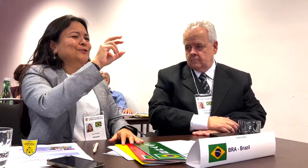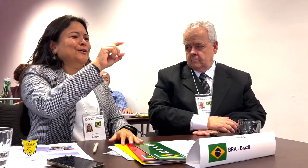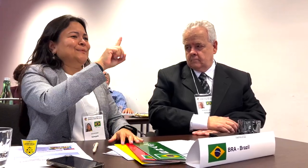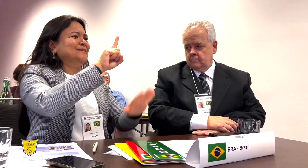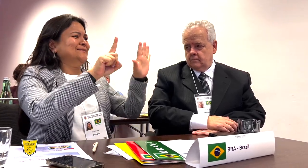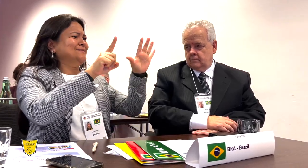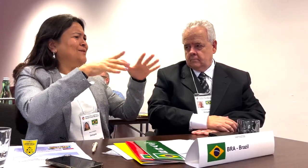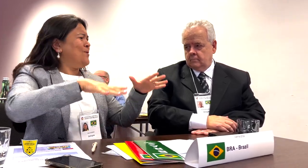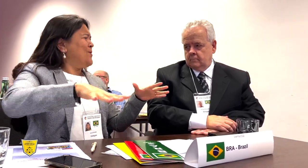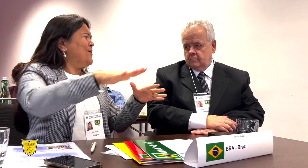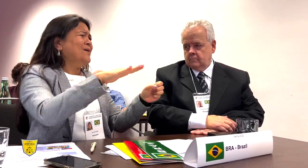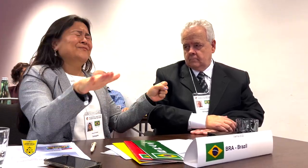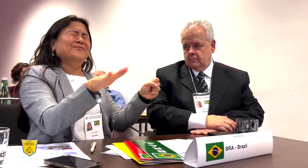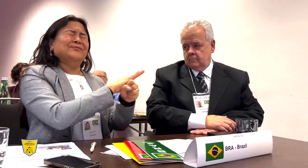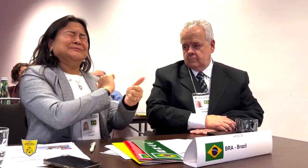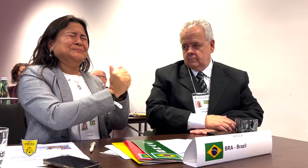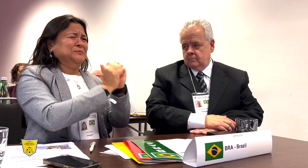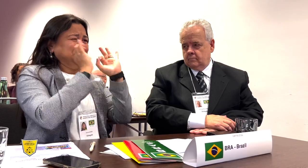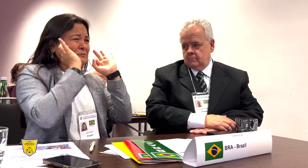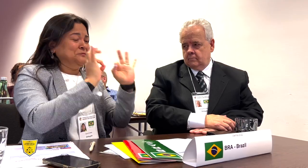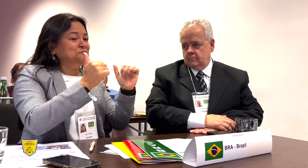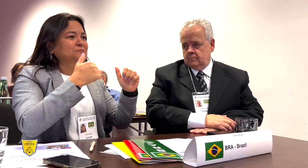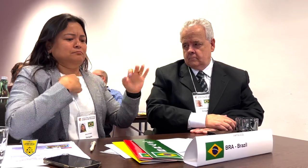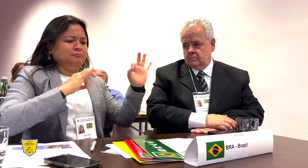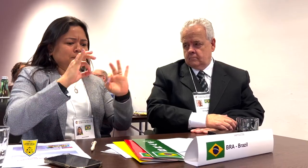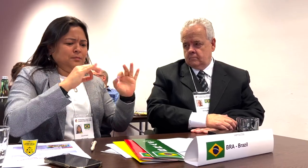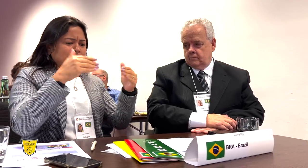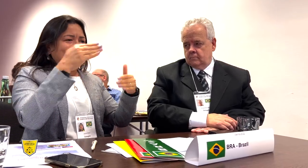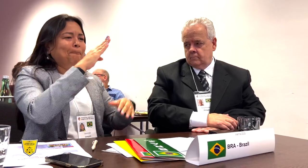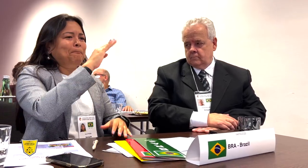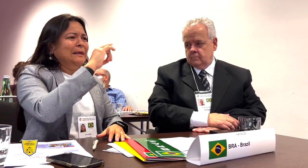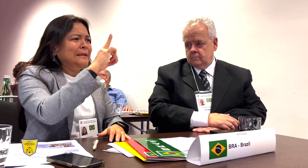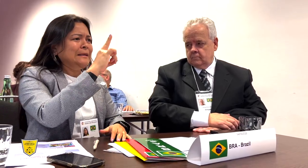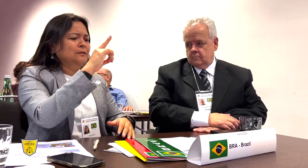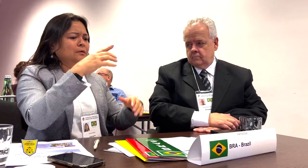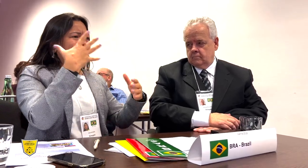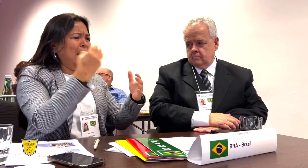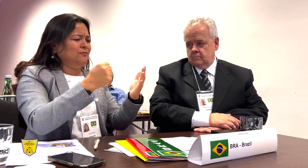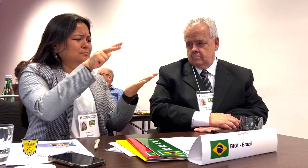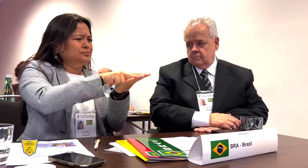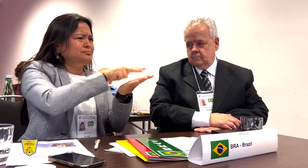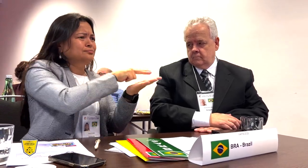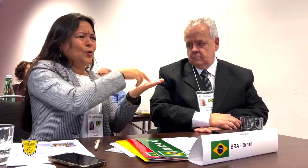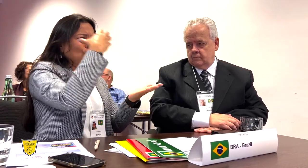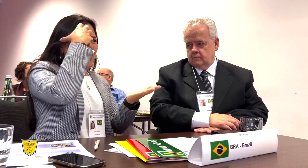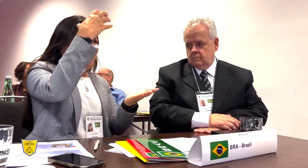I coordinated with the Brazil Sports Federation to submit a bid along with approval from our governments and venues.